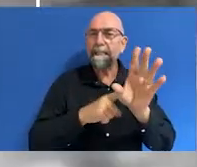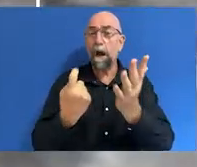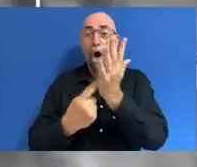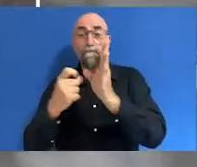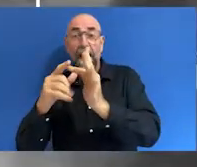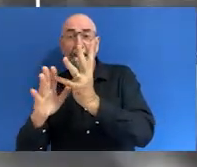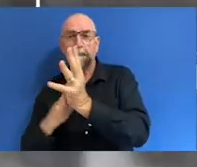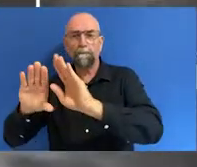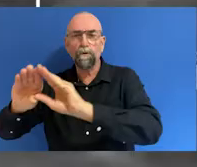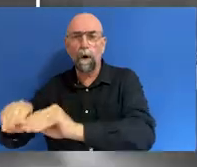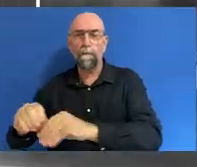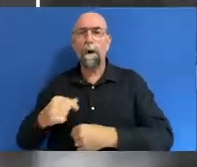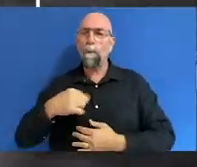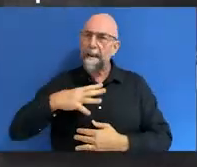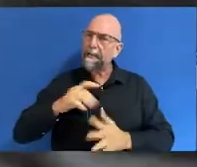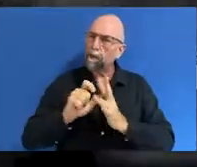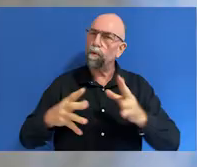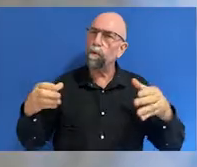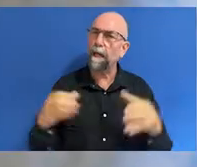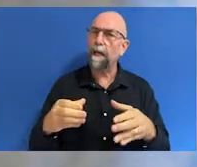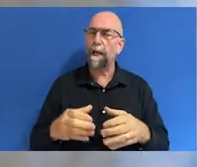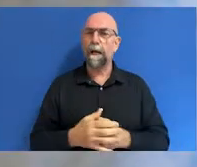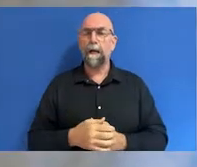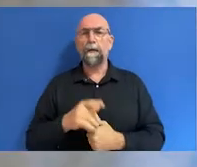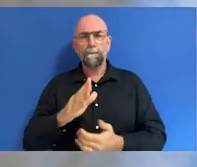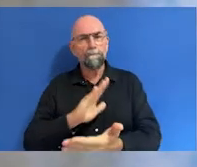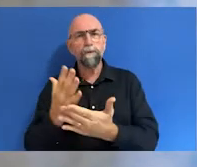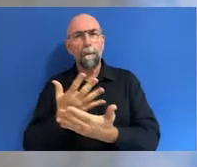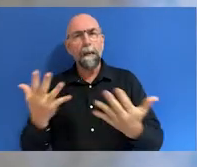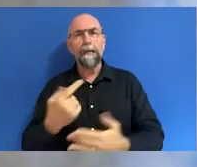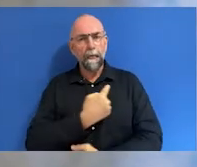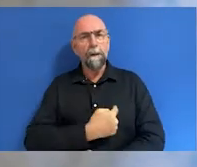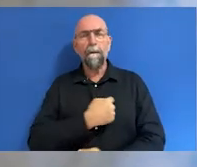whatever it is, we must do it together. And there is a genuine commitment by so, so many out there,